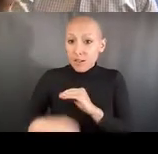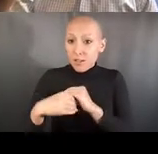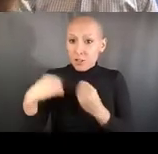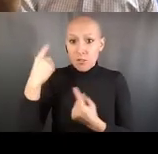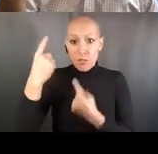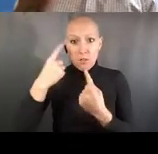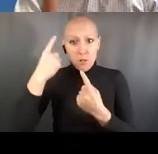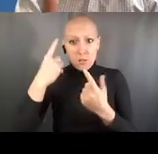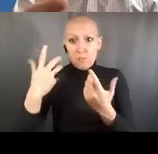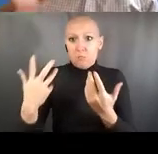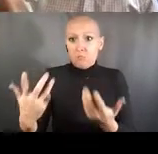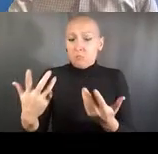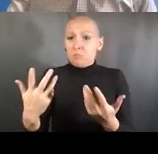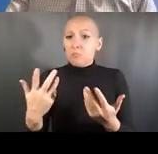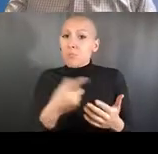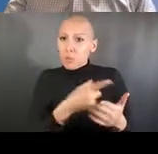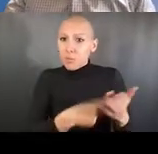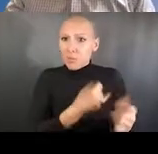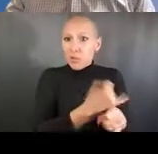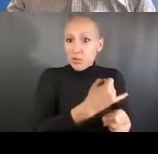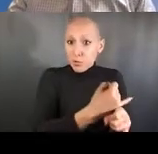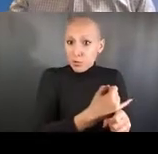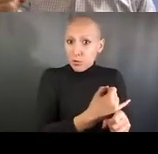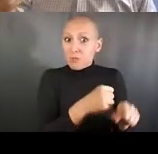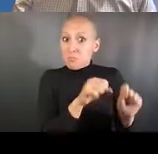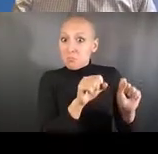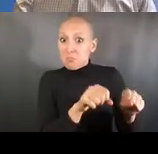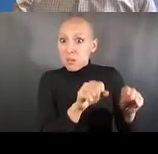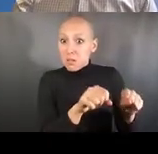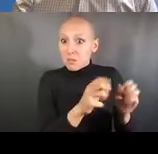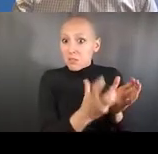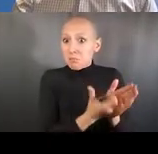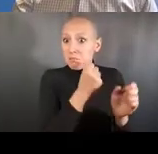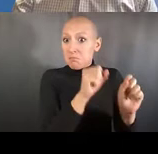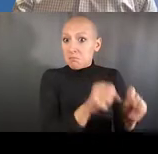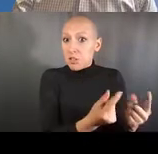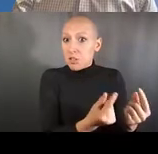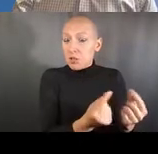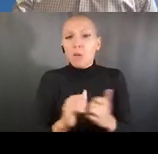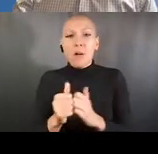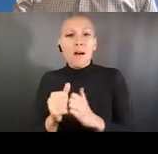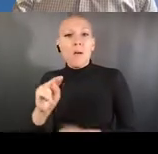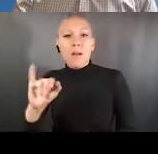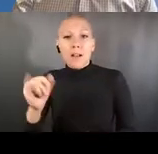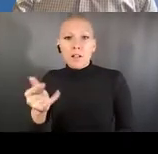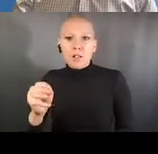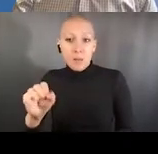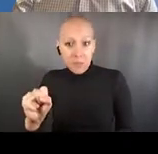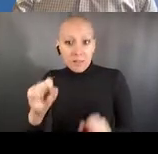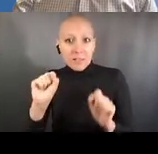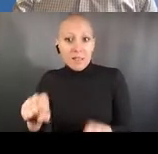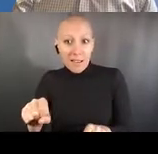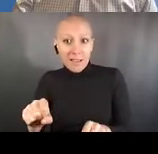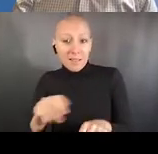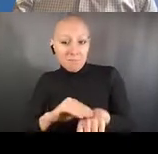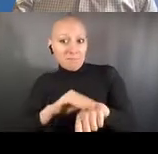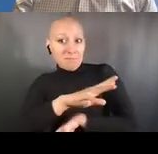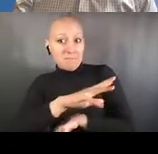Is how to do a hazard assessment, and this, I won't go through it all, but this shows the steps of a hazard assessment,